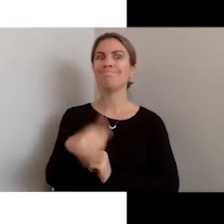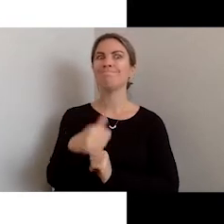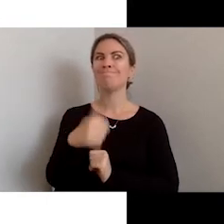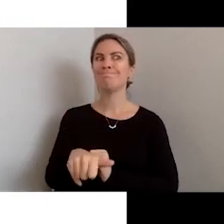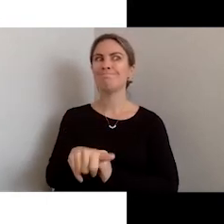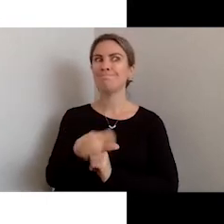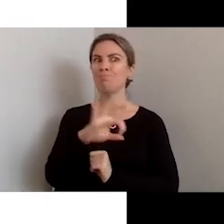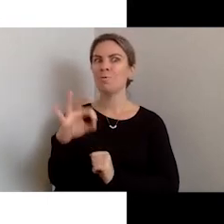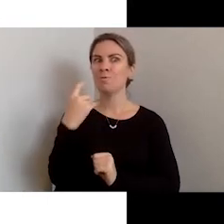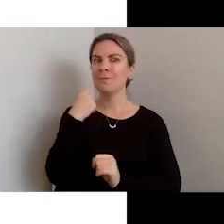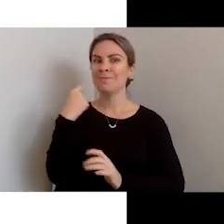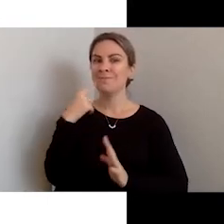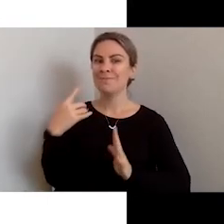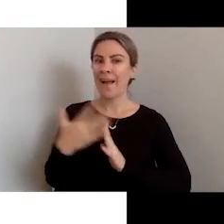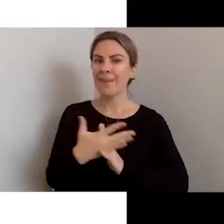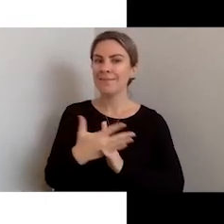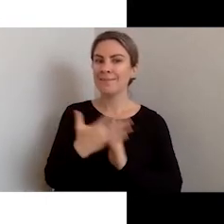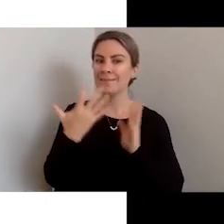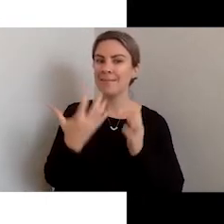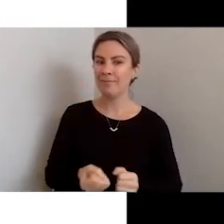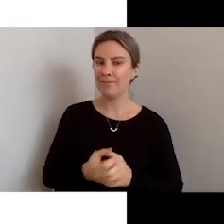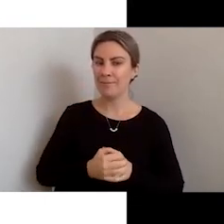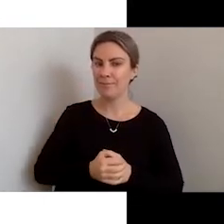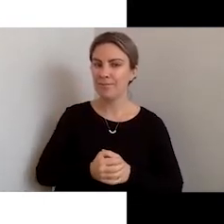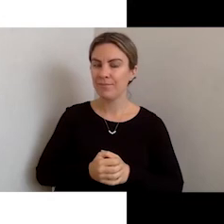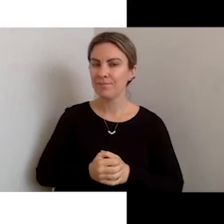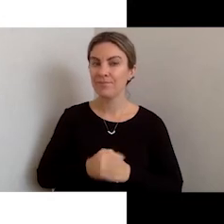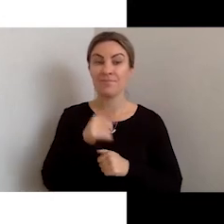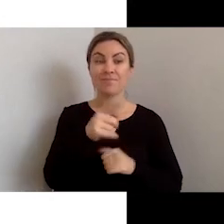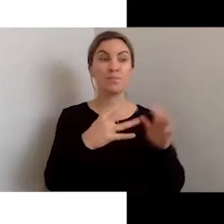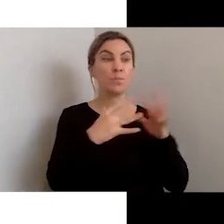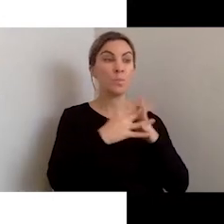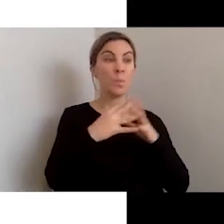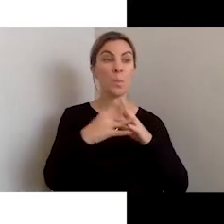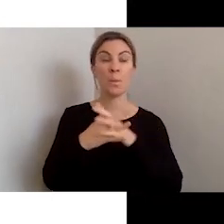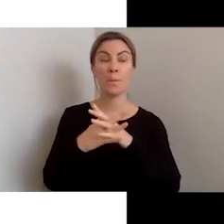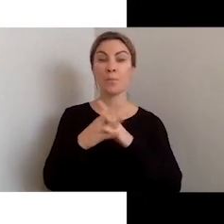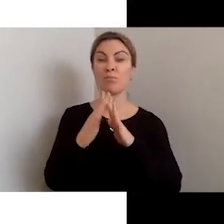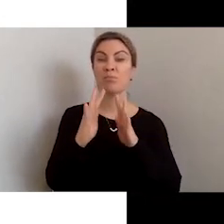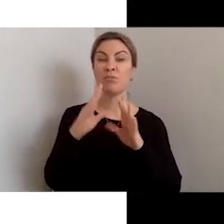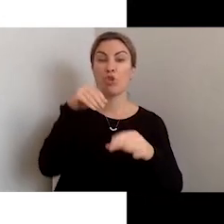The Web content accessibility guidelines WCAG 2.0